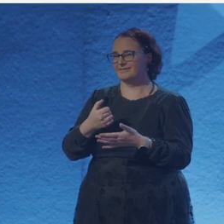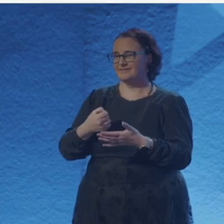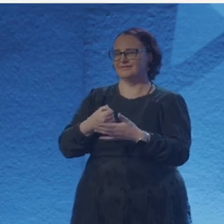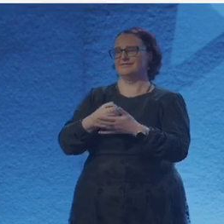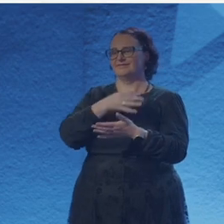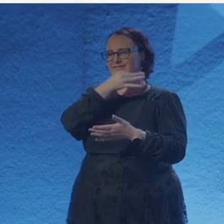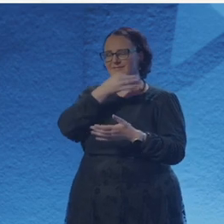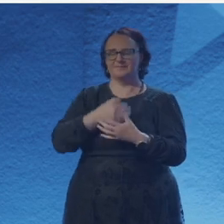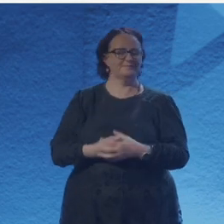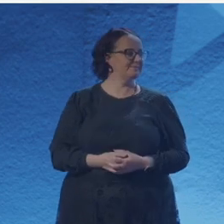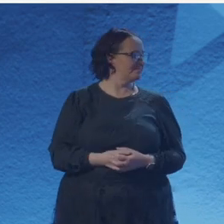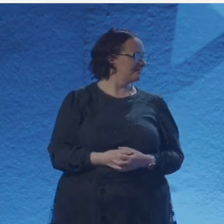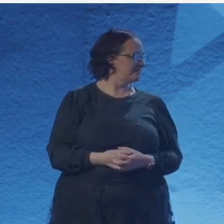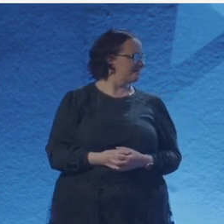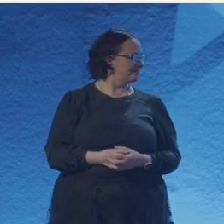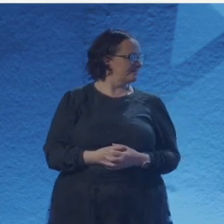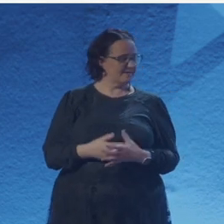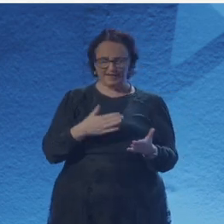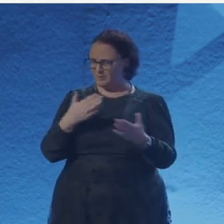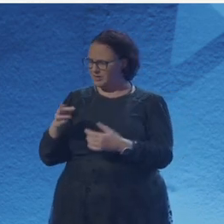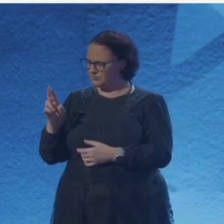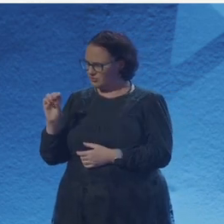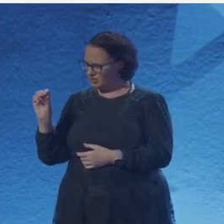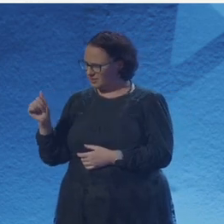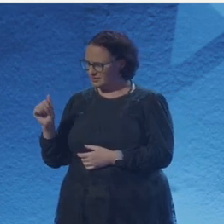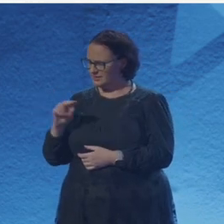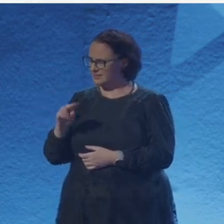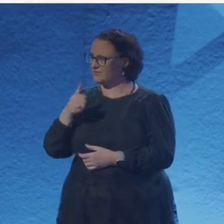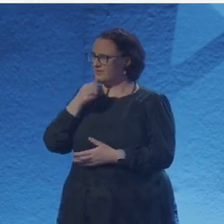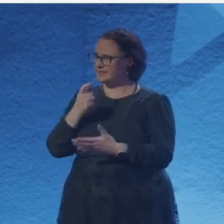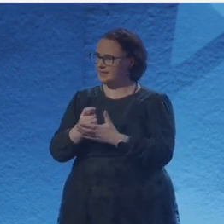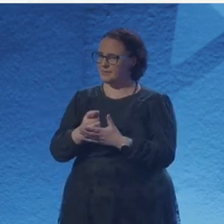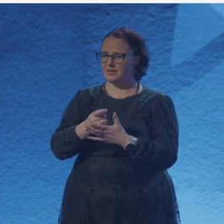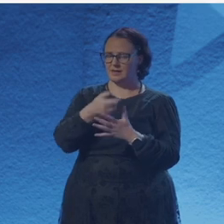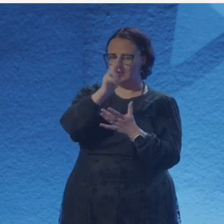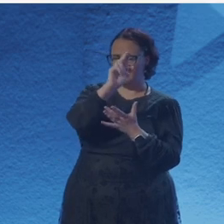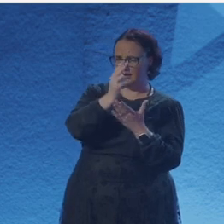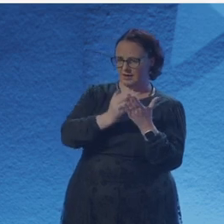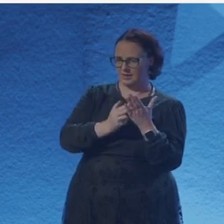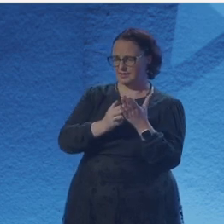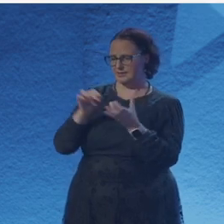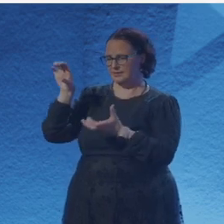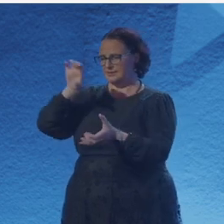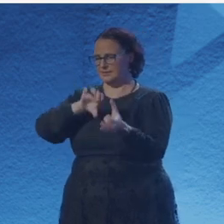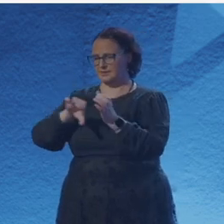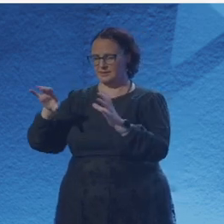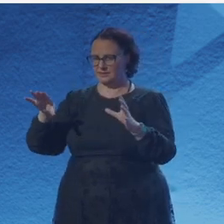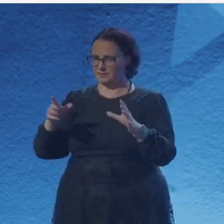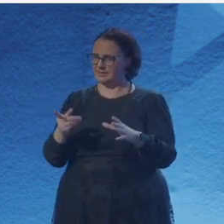So it was just luck- accident, just accident that brought you into poetry over mechanics.